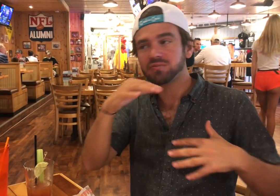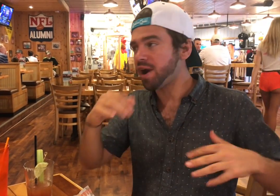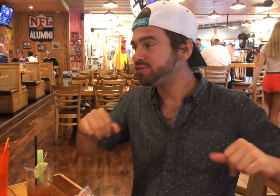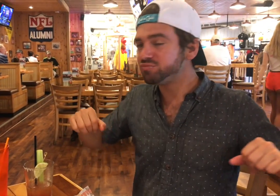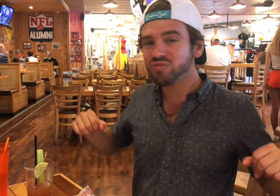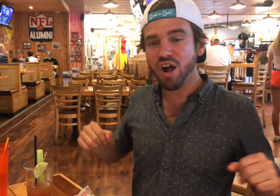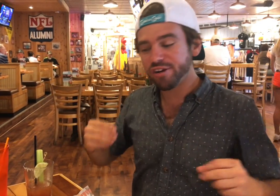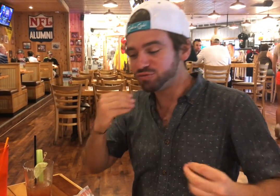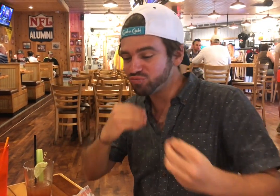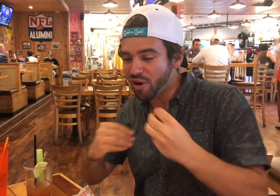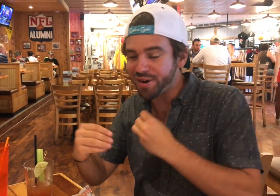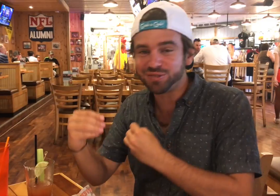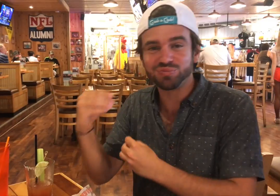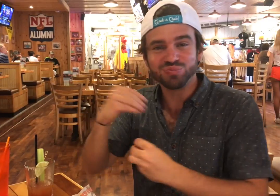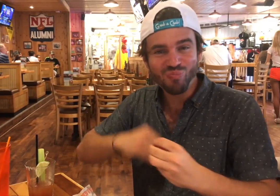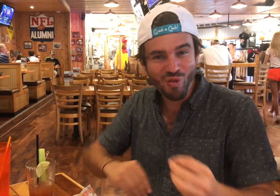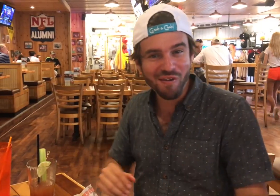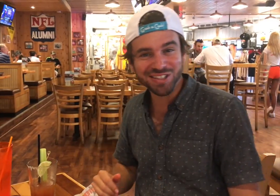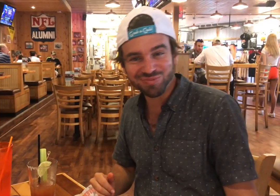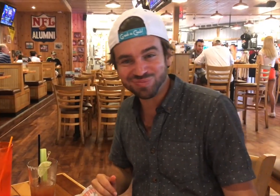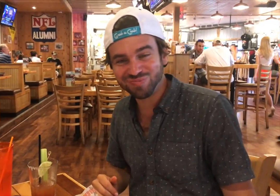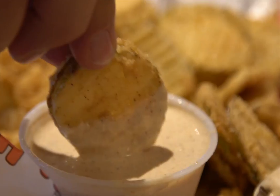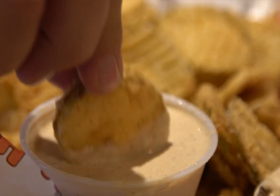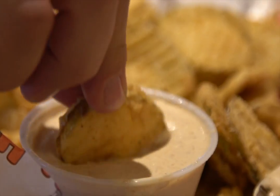environment where you can chow down.